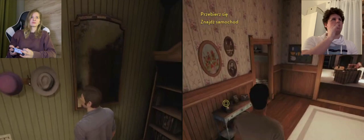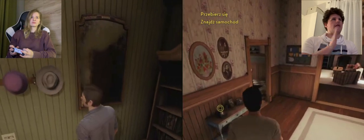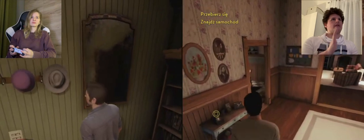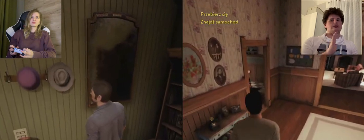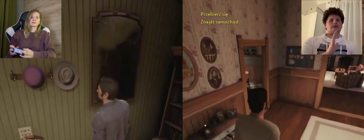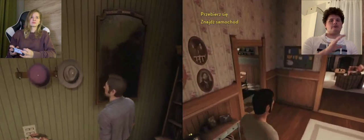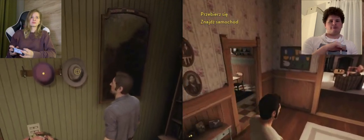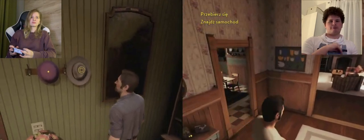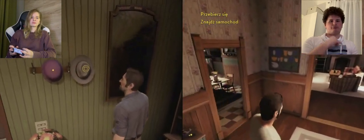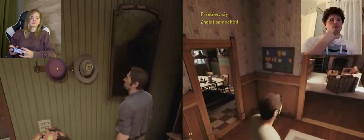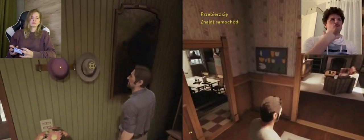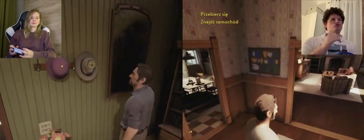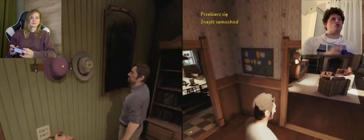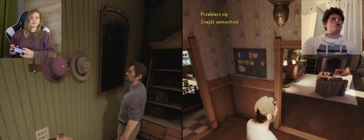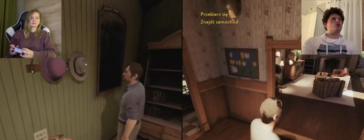A: Telephone? Can I just pick it up and like nothing's wrong?